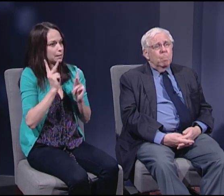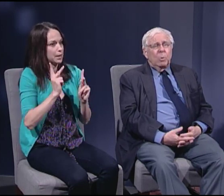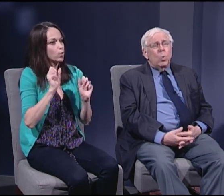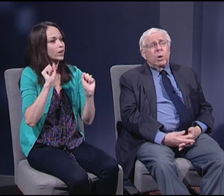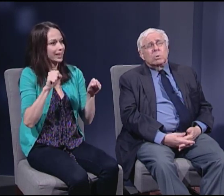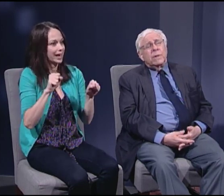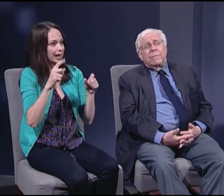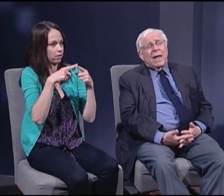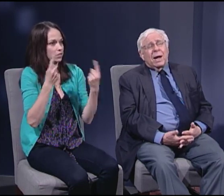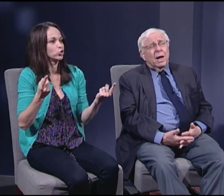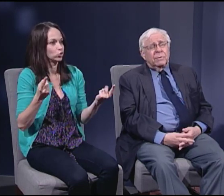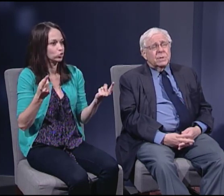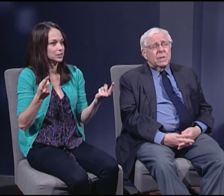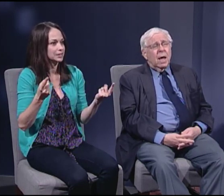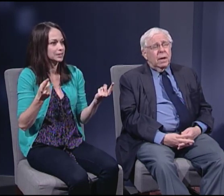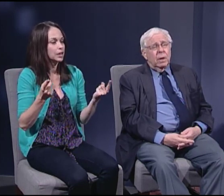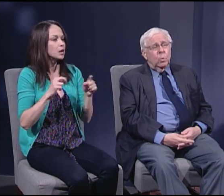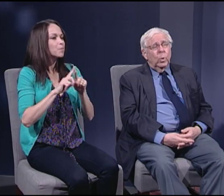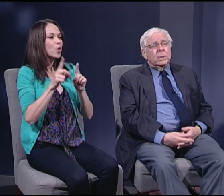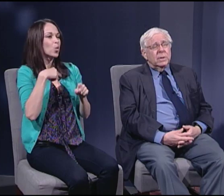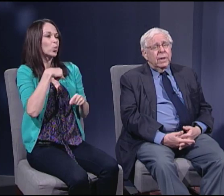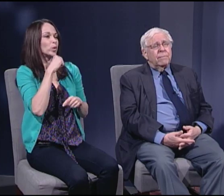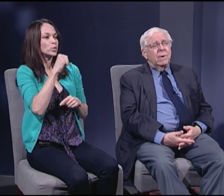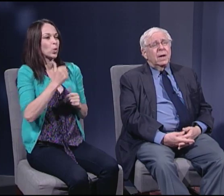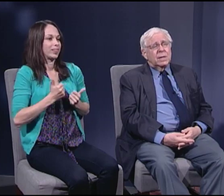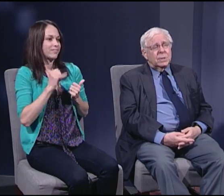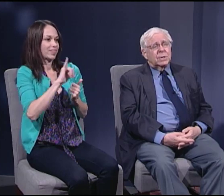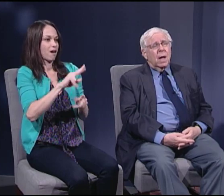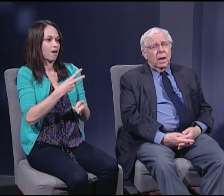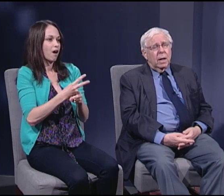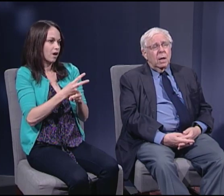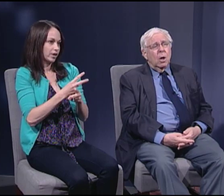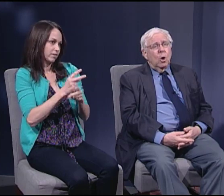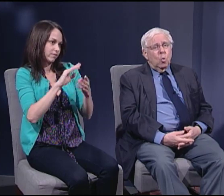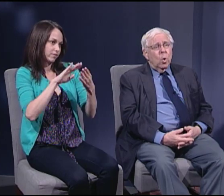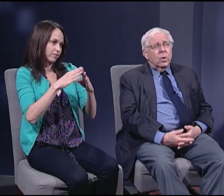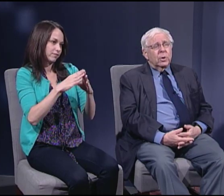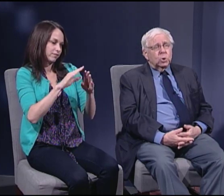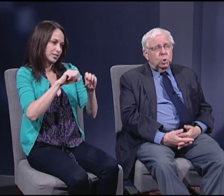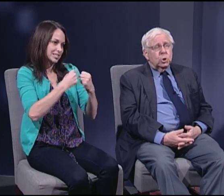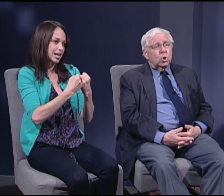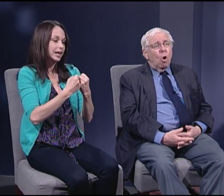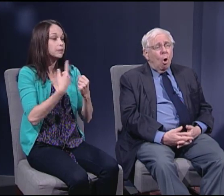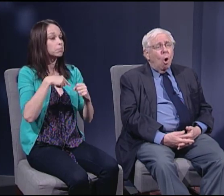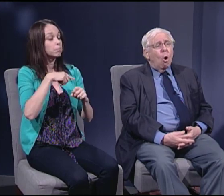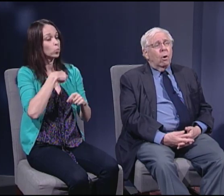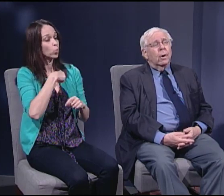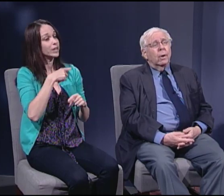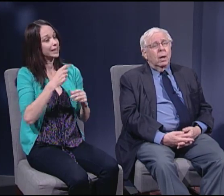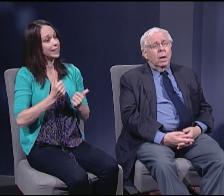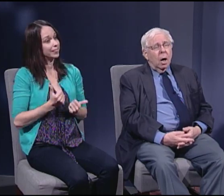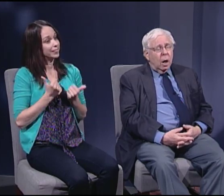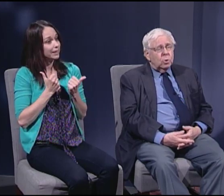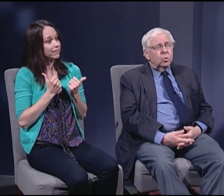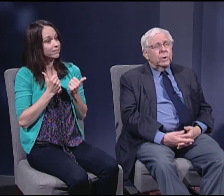But we don't live in that kind of society. We live in society where there are just are hundreds